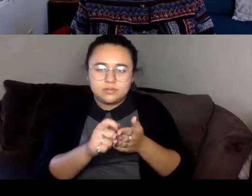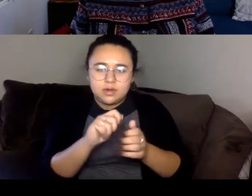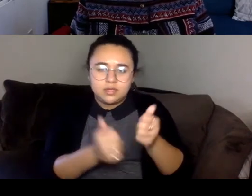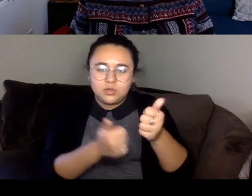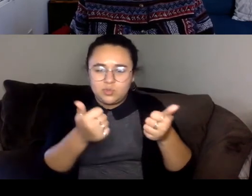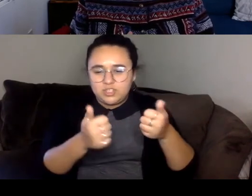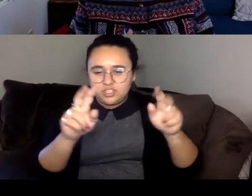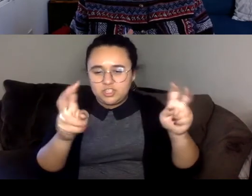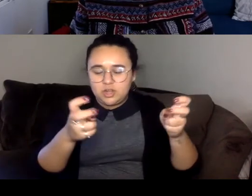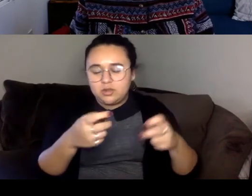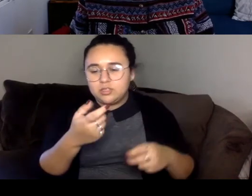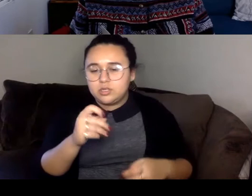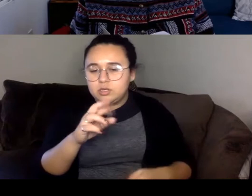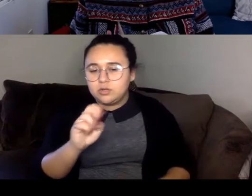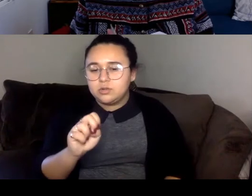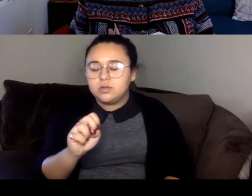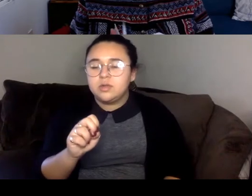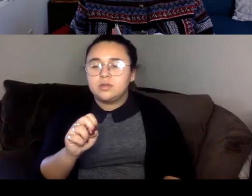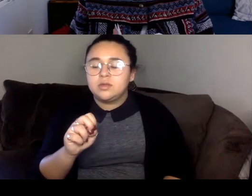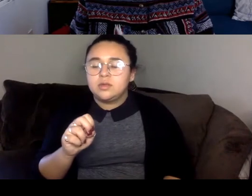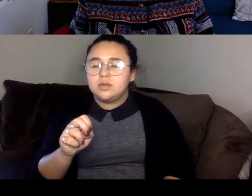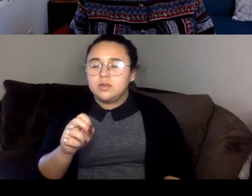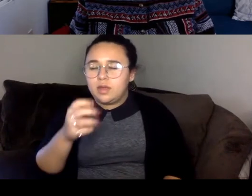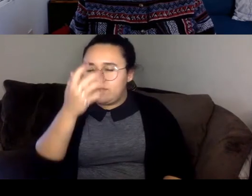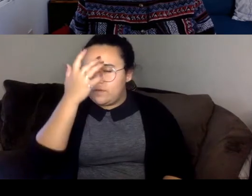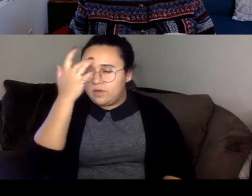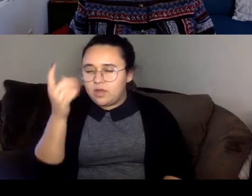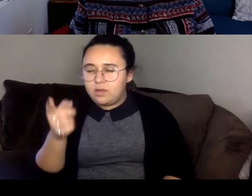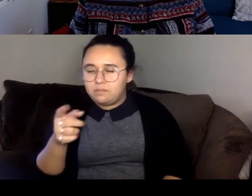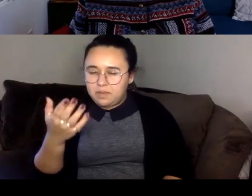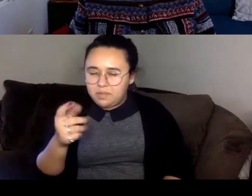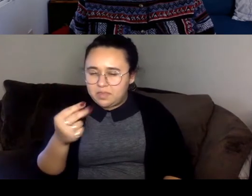note about just like what is nonfiction anyway, which really made me laugh because I mean